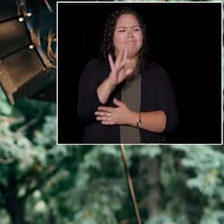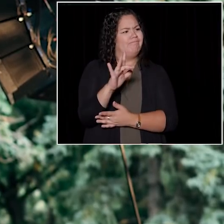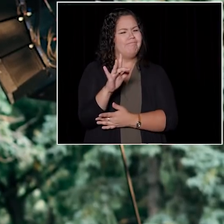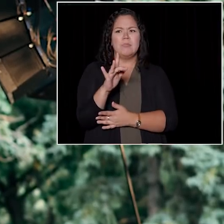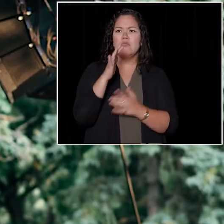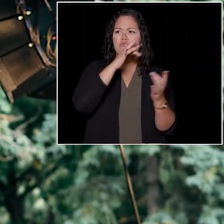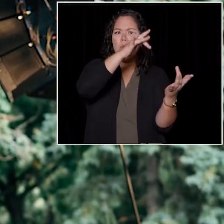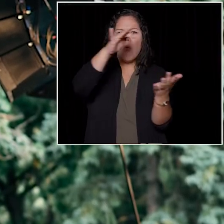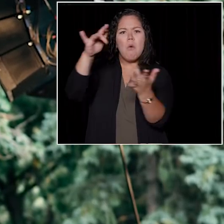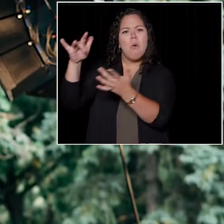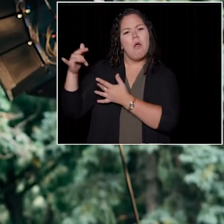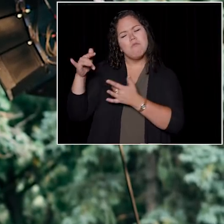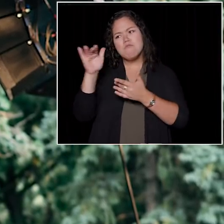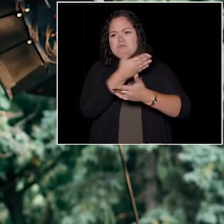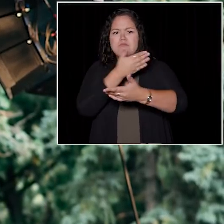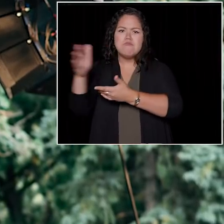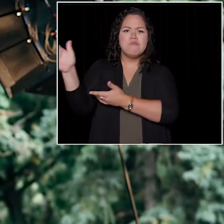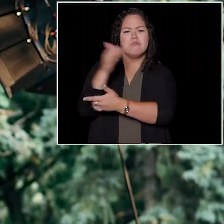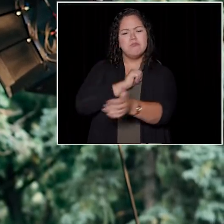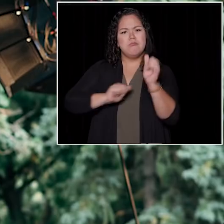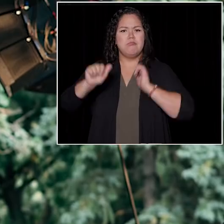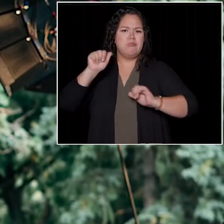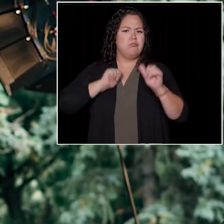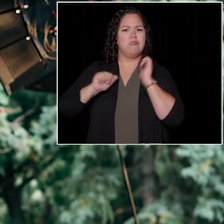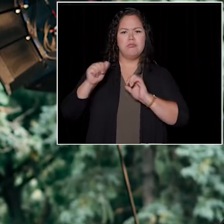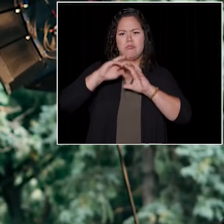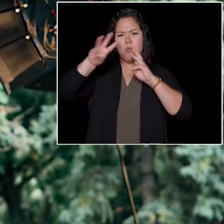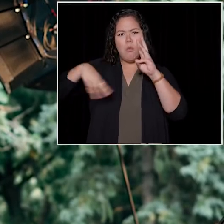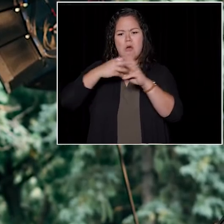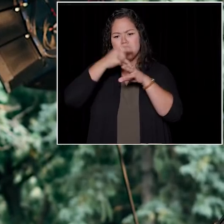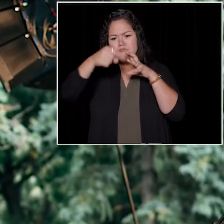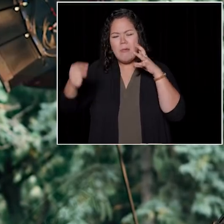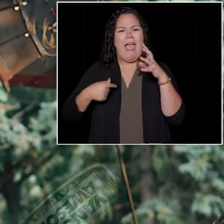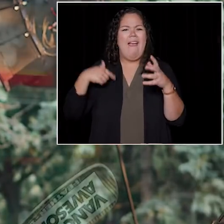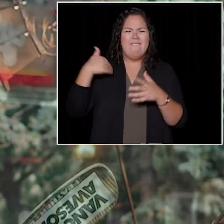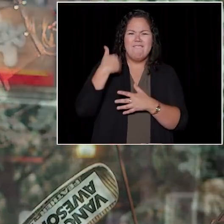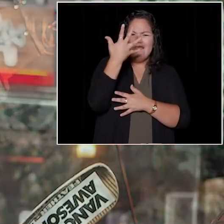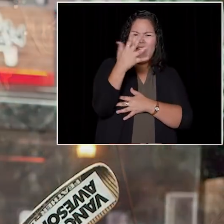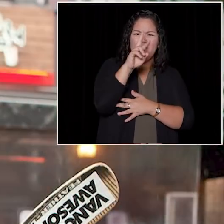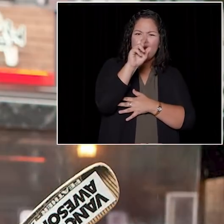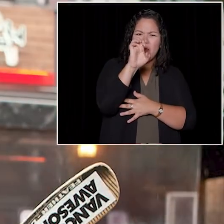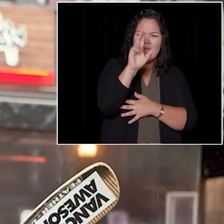to be able to tour around the world. I'm a musician, I've made five records and TV soundtracks.